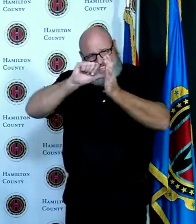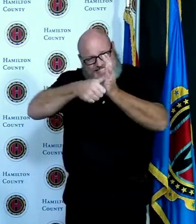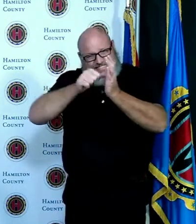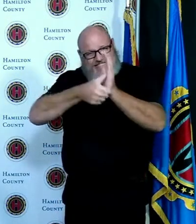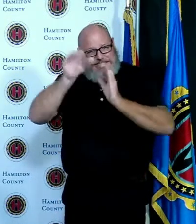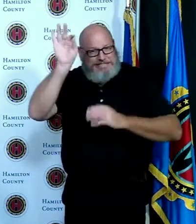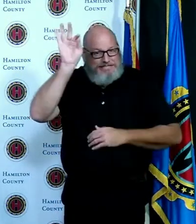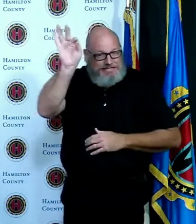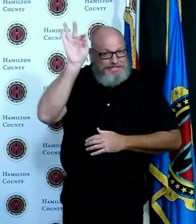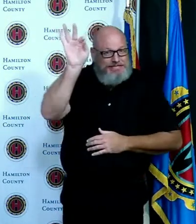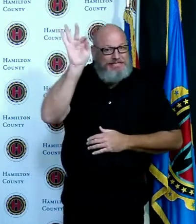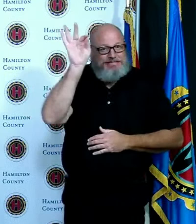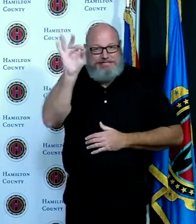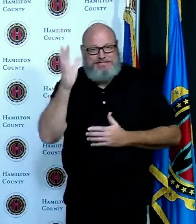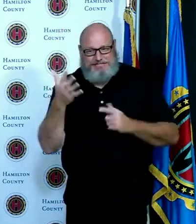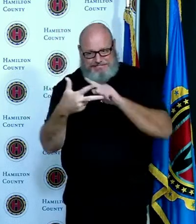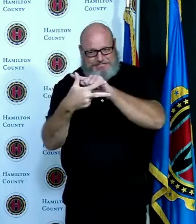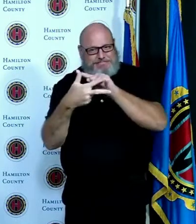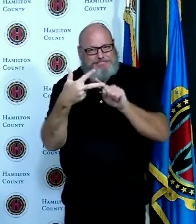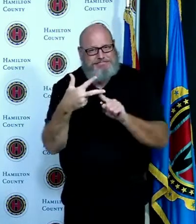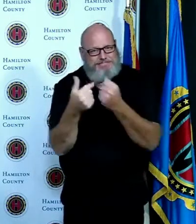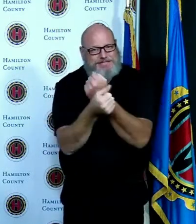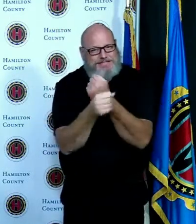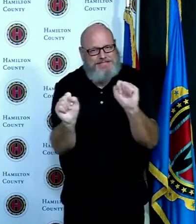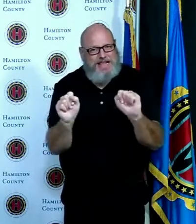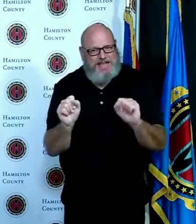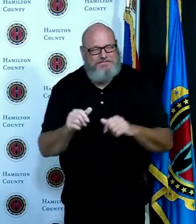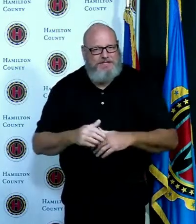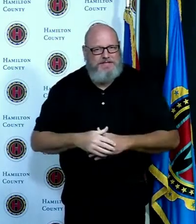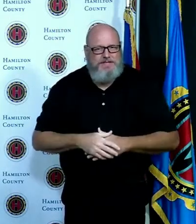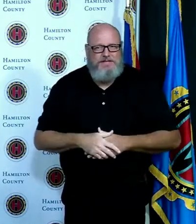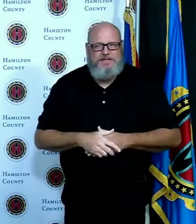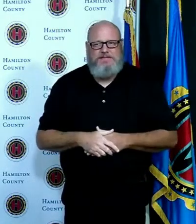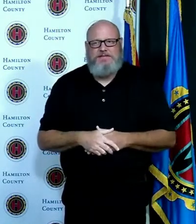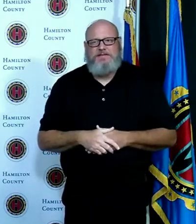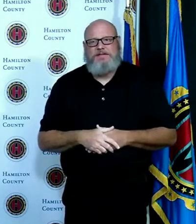so as that activities move indoors we have to consider scaling back